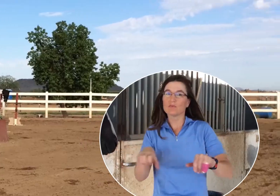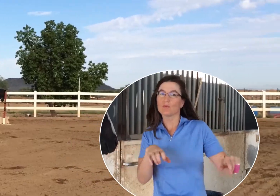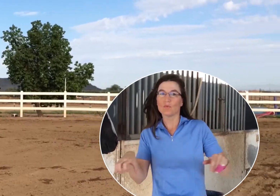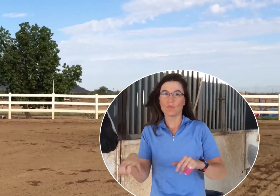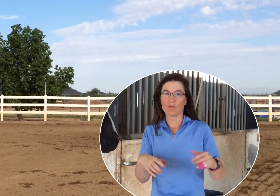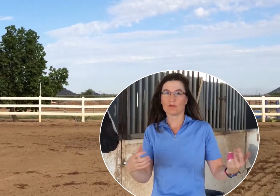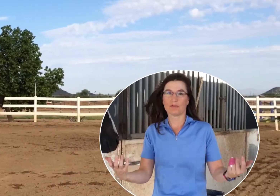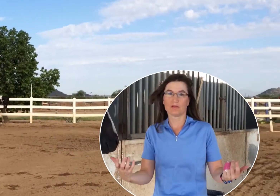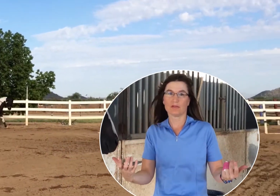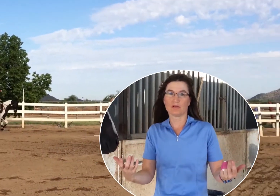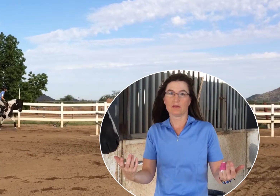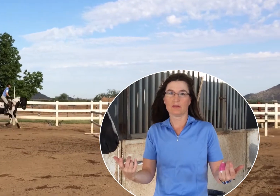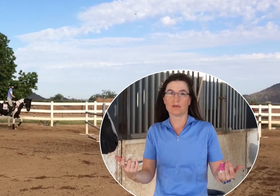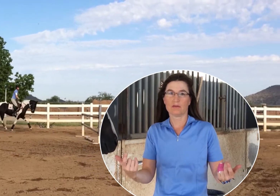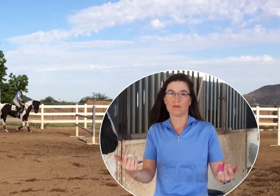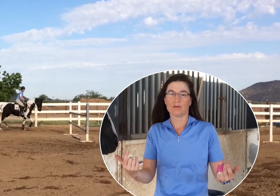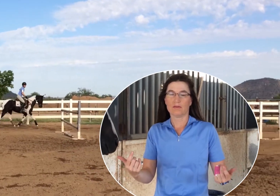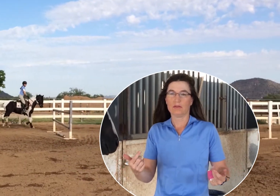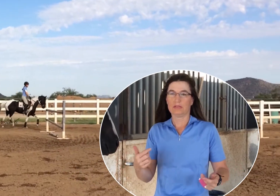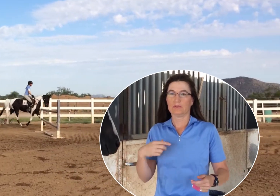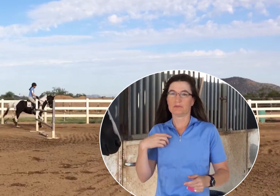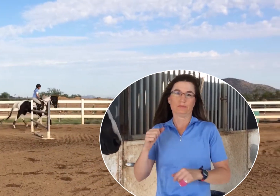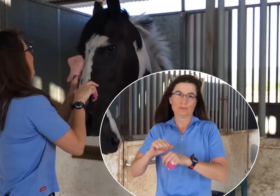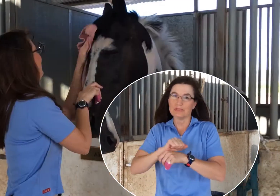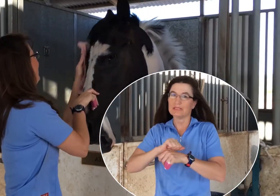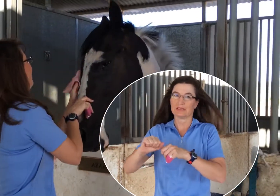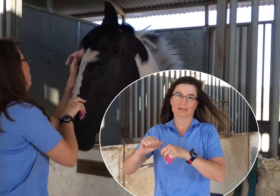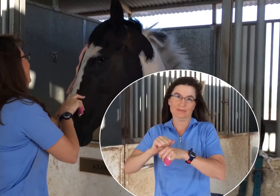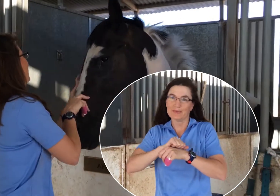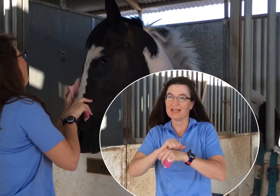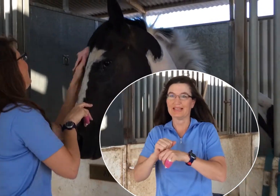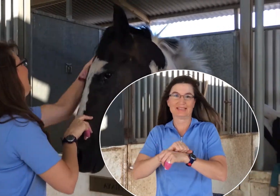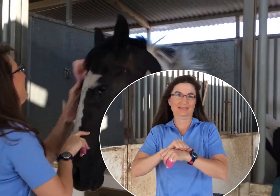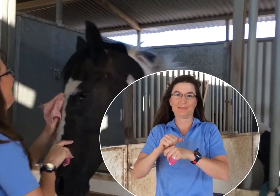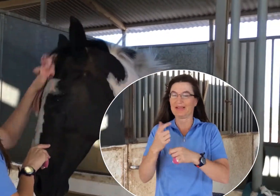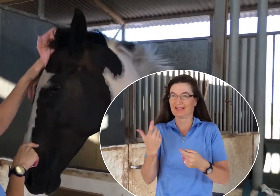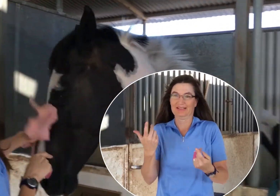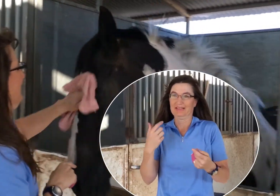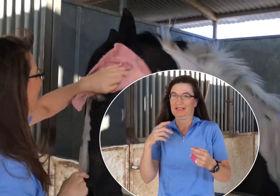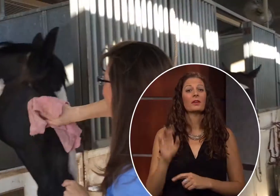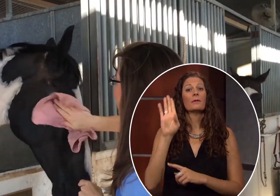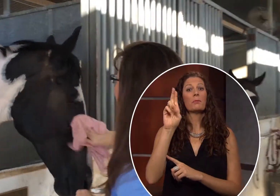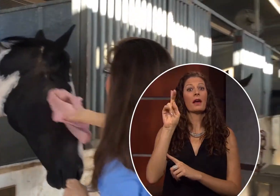because I'm Deaf. However, I just practiced a lot."